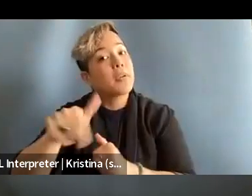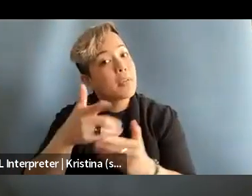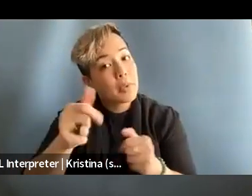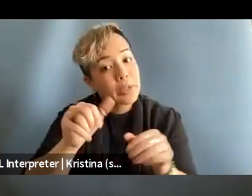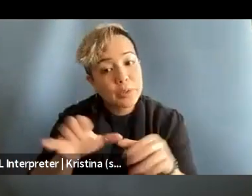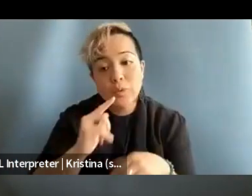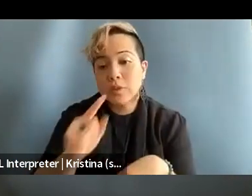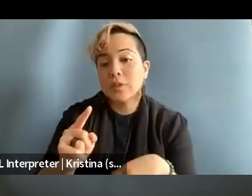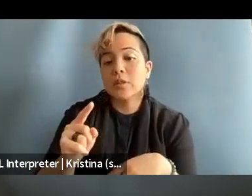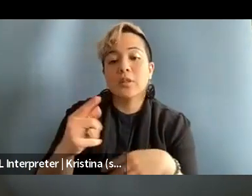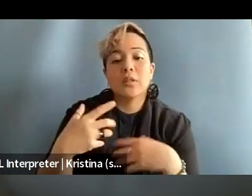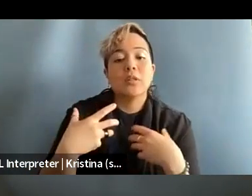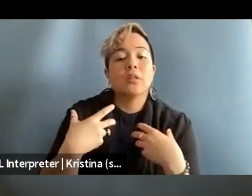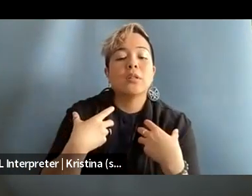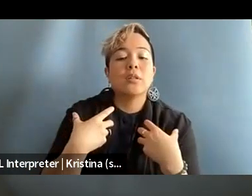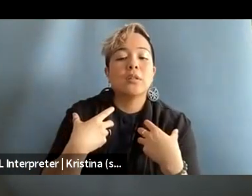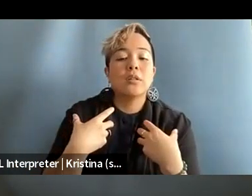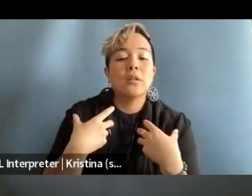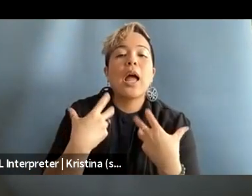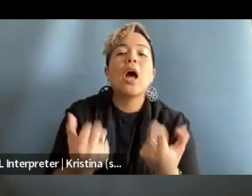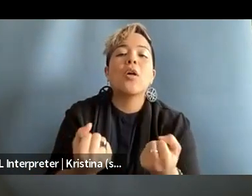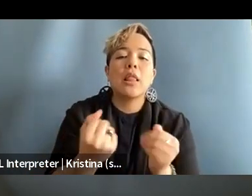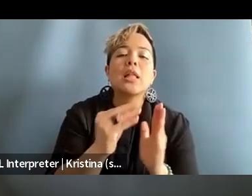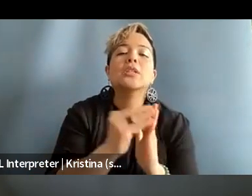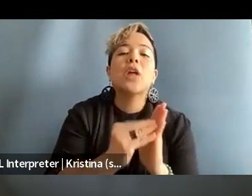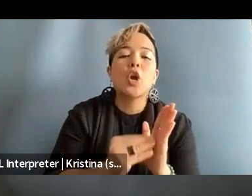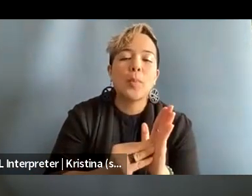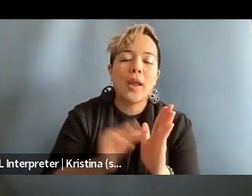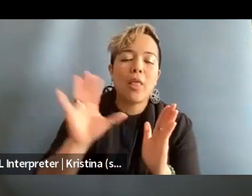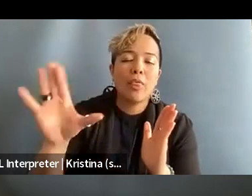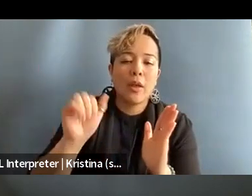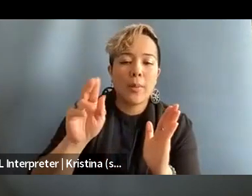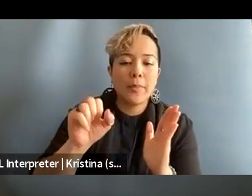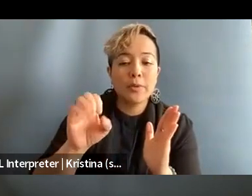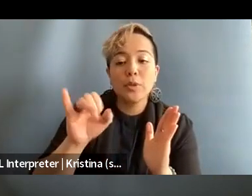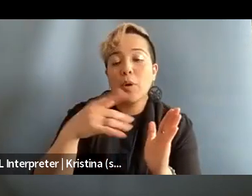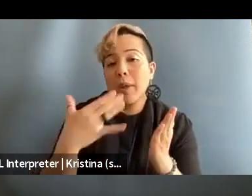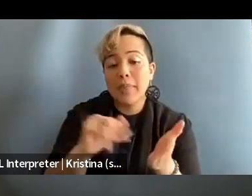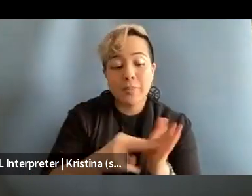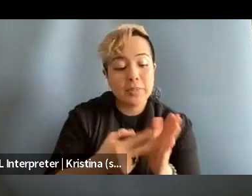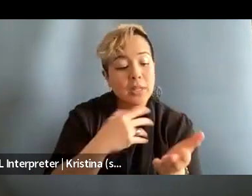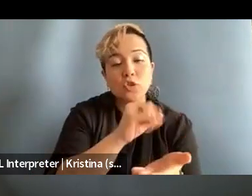help people document their abuse, so that they can, I can turn off my phone, take a break, this is 1,